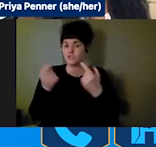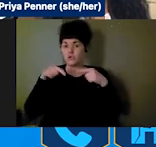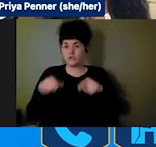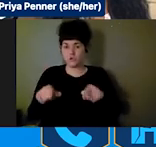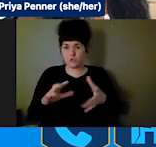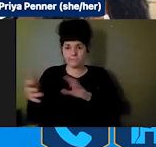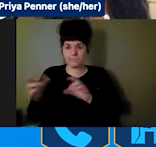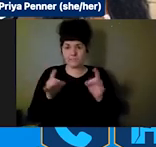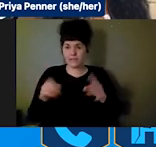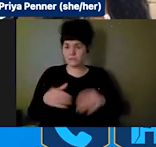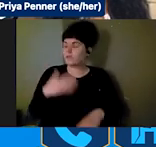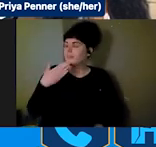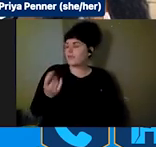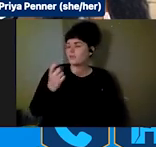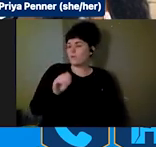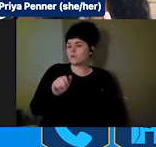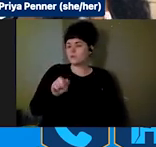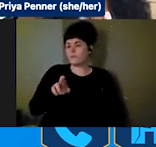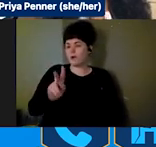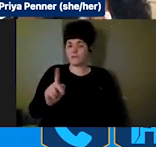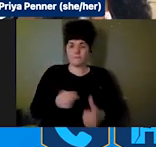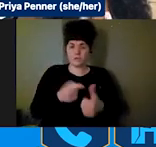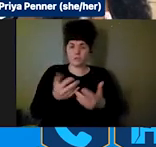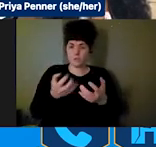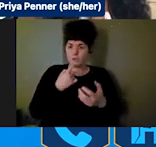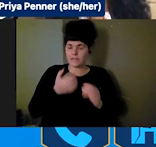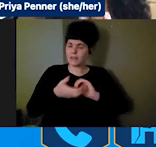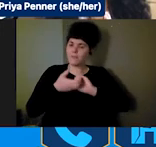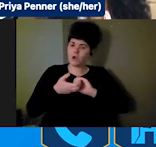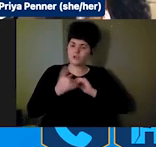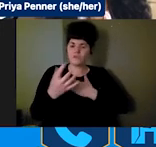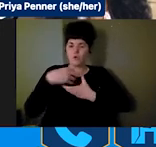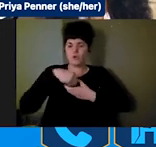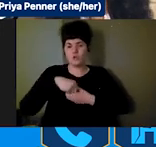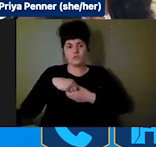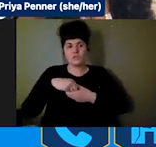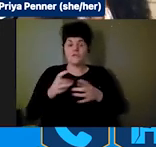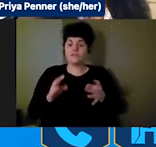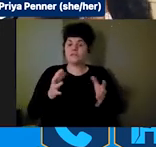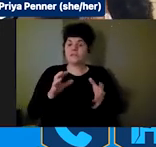question, Marc. The Partnership for Inclusive Disaster Strategies started in